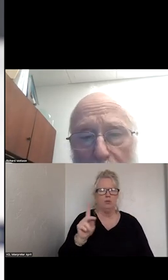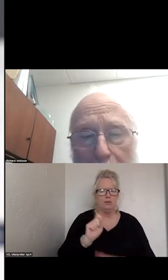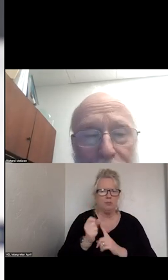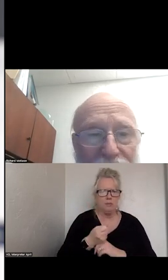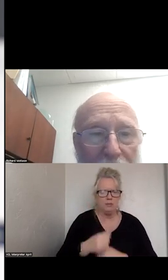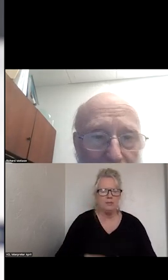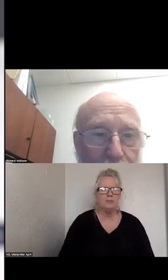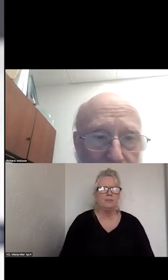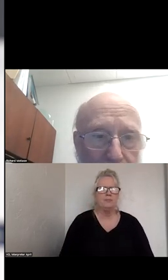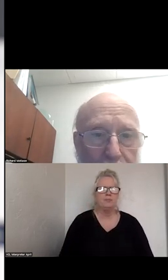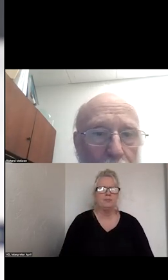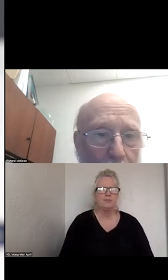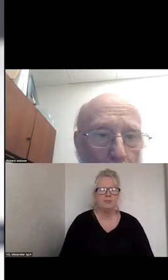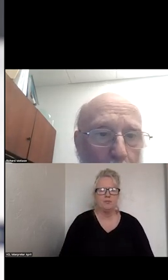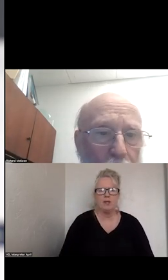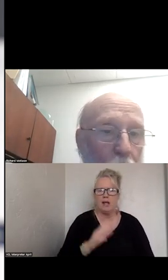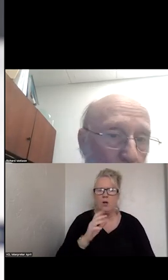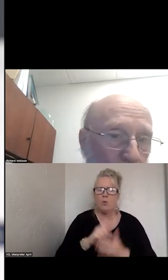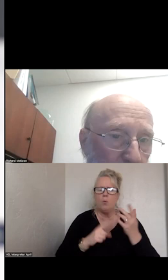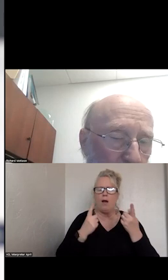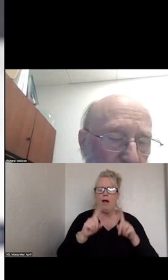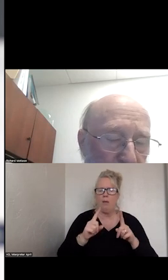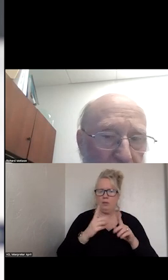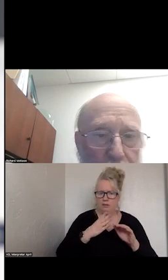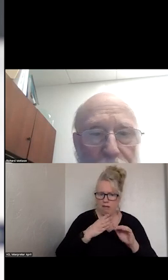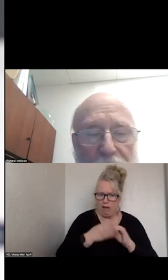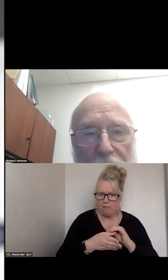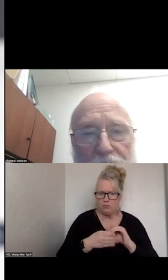WHAT HAPPENS AFTER THE CALL OR THE CHAT OR THE TEXT